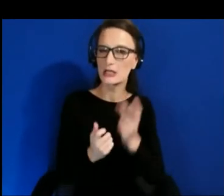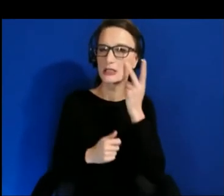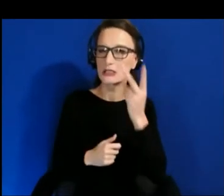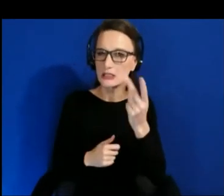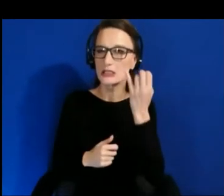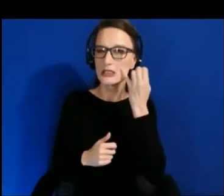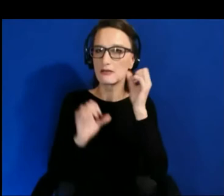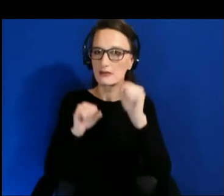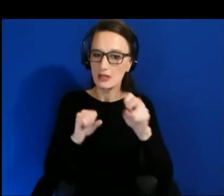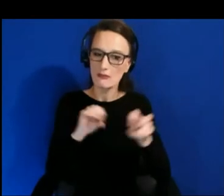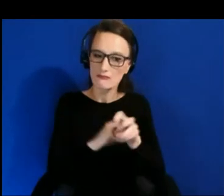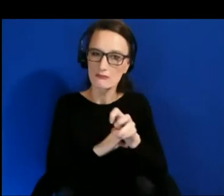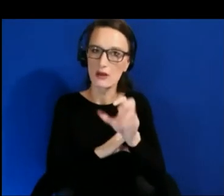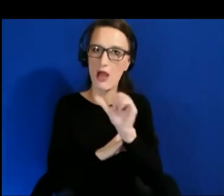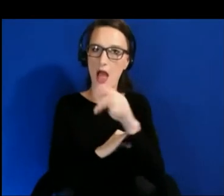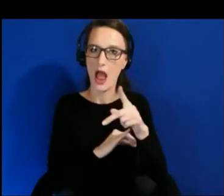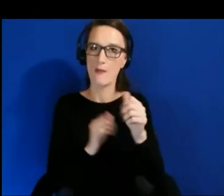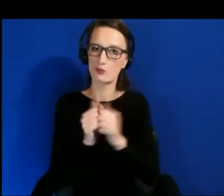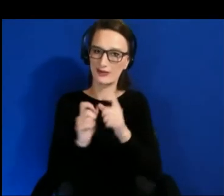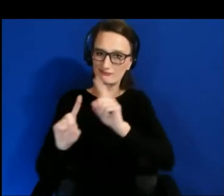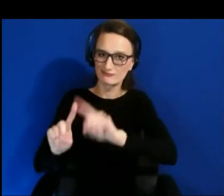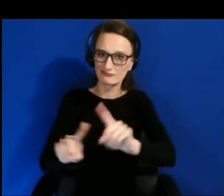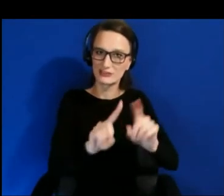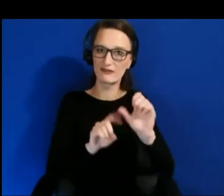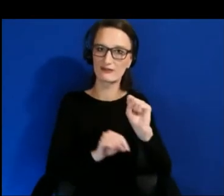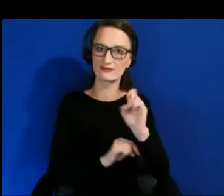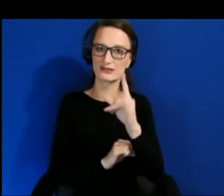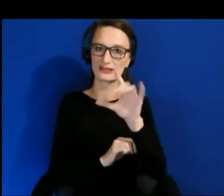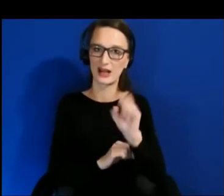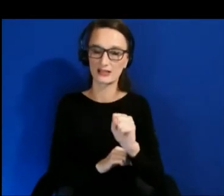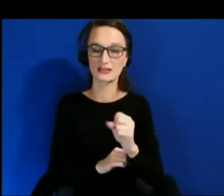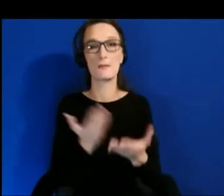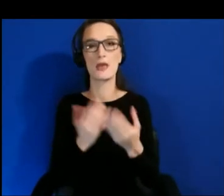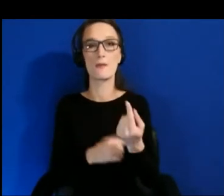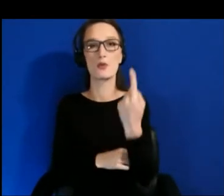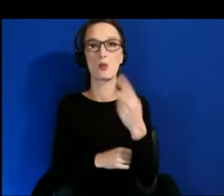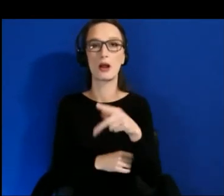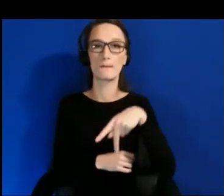For example, if a puzzle that was previously solvable by matching certain colors is not